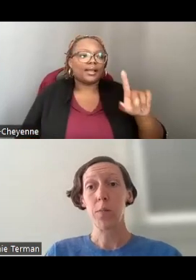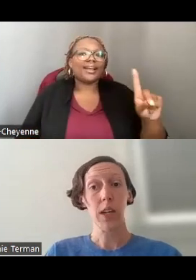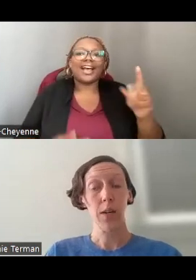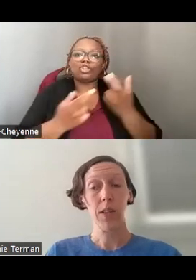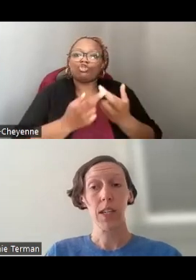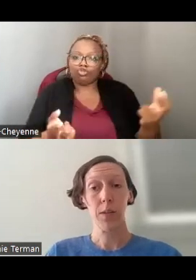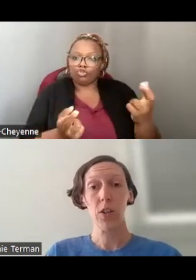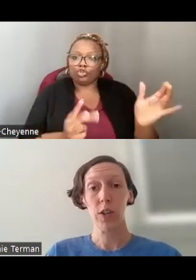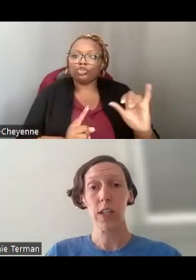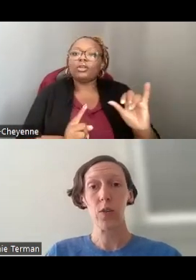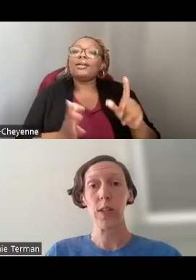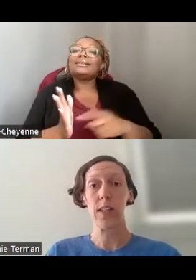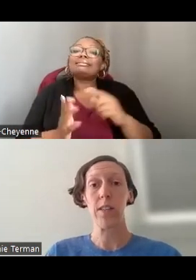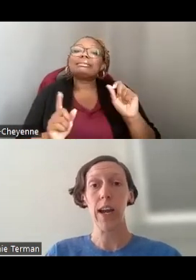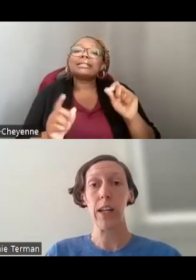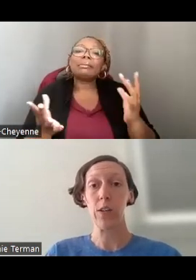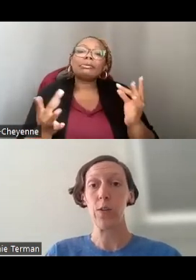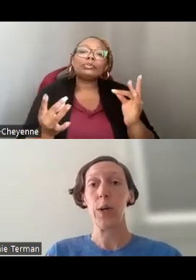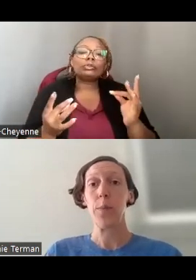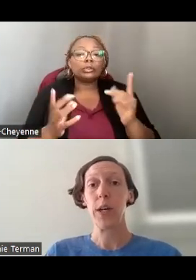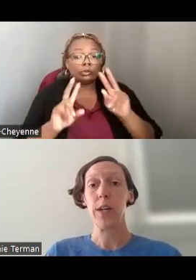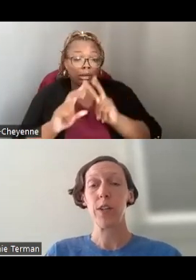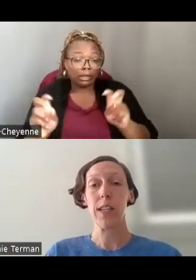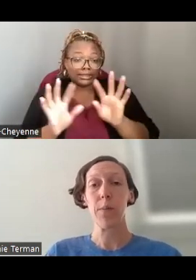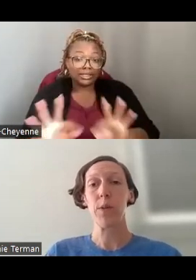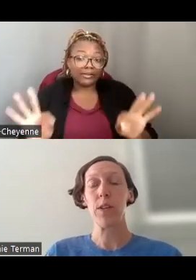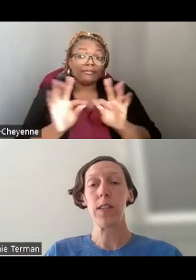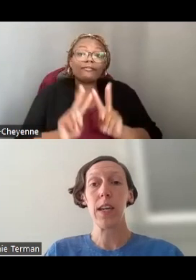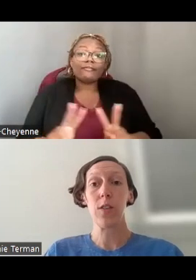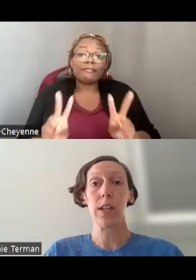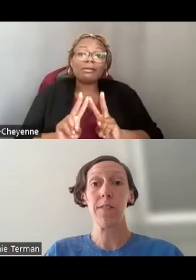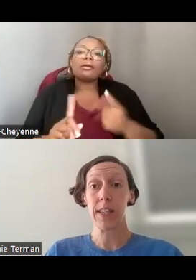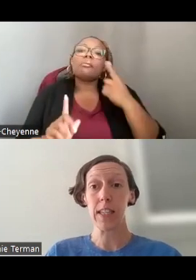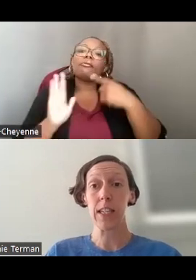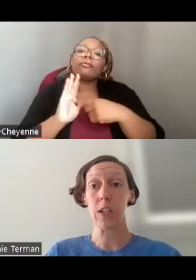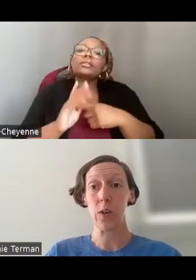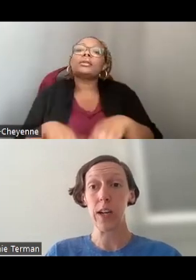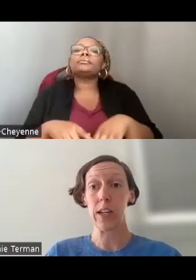SOMETIMES IT CAN BE TRICKY TO ASSESS THE VALUE BUT, FOR EXAMPLE, SAY YOU GET A FACILITY DONATED